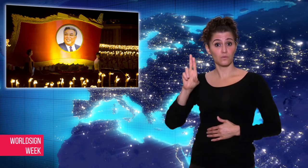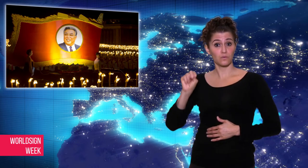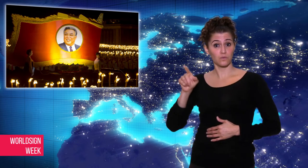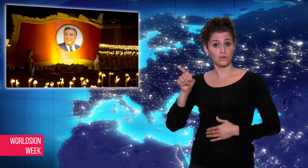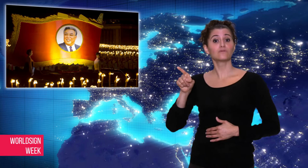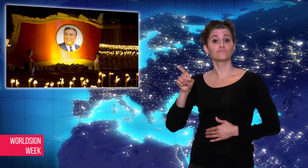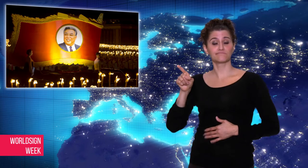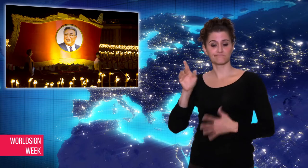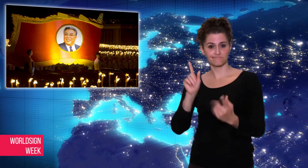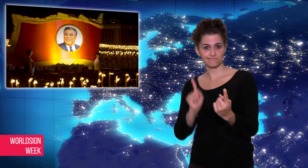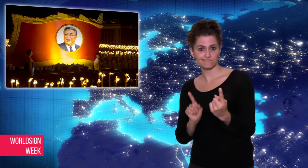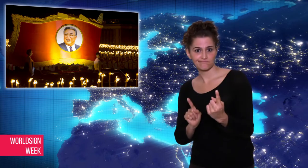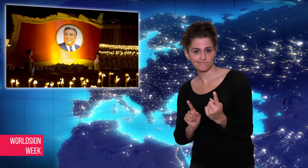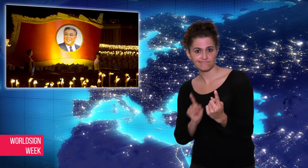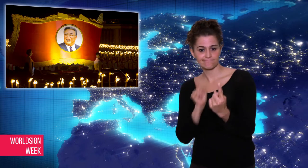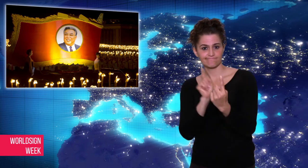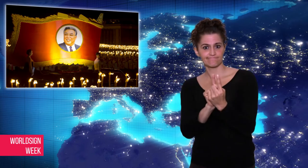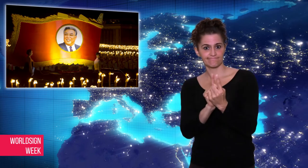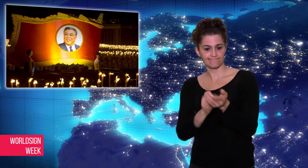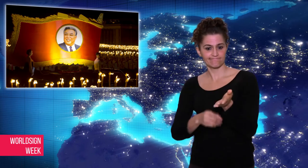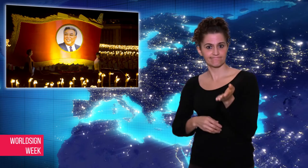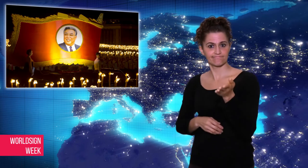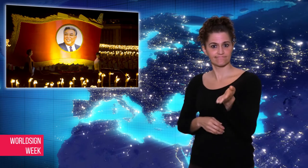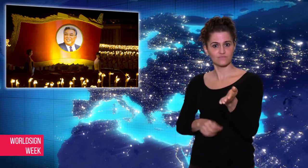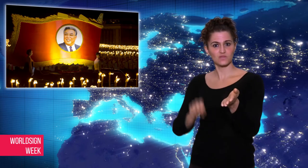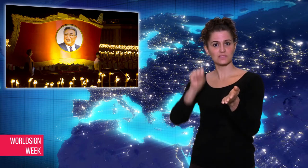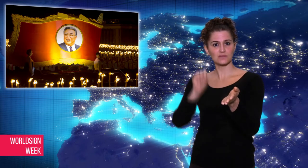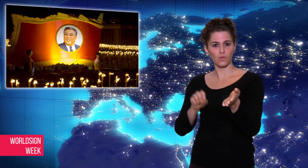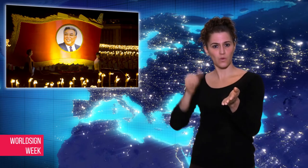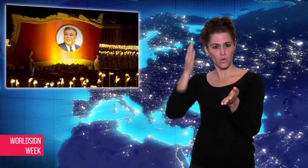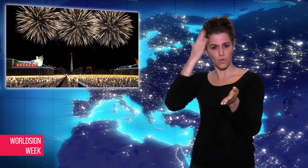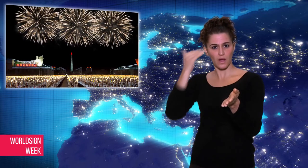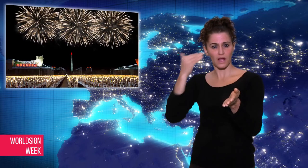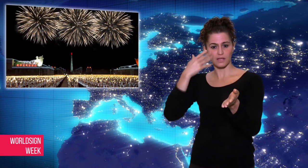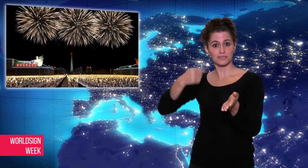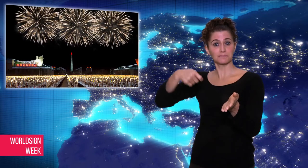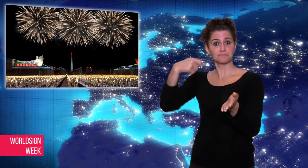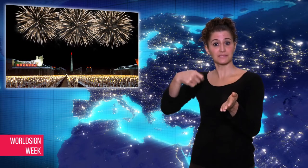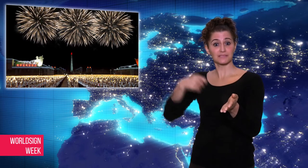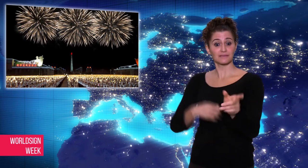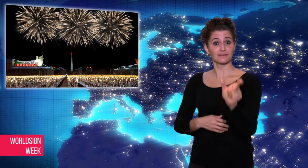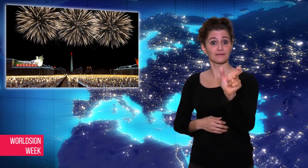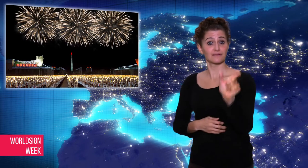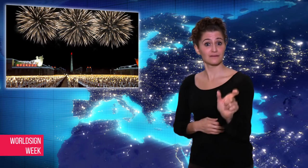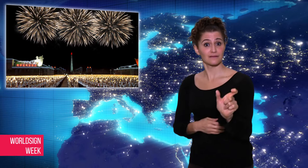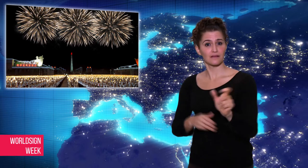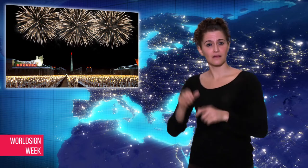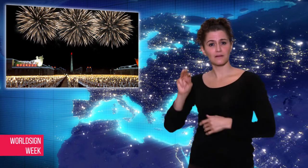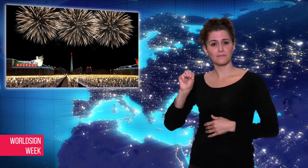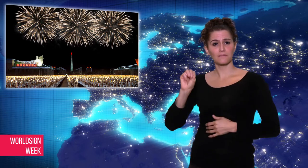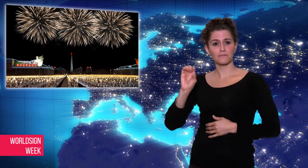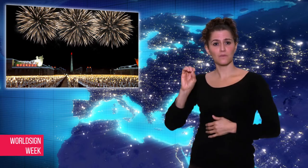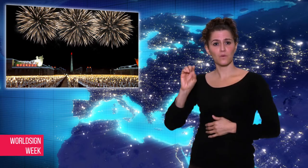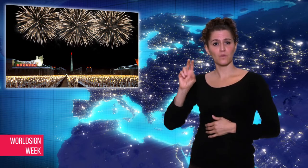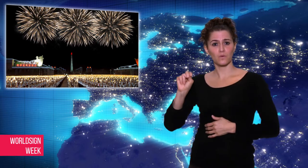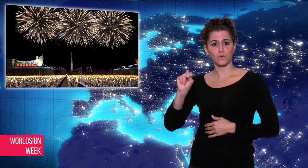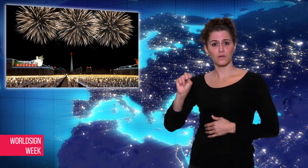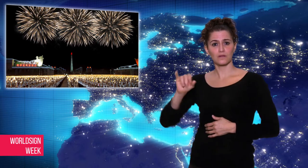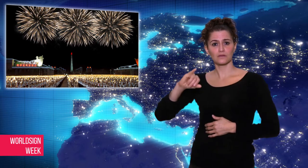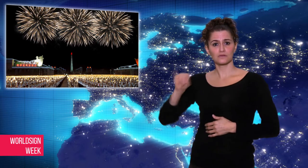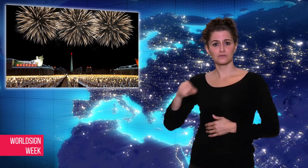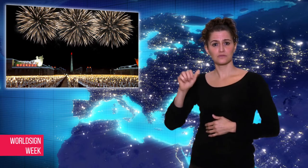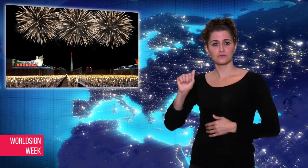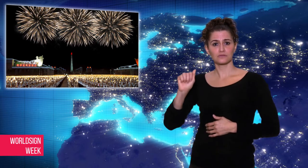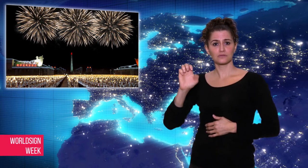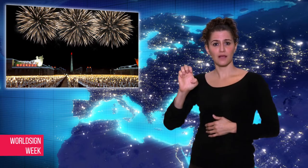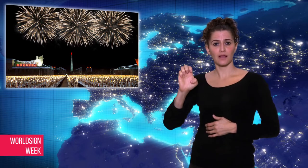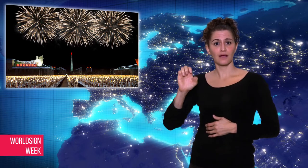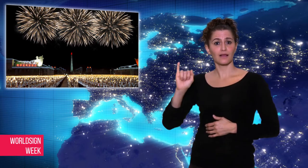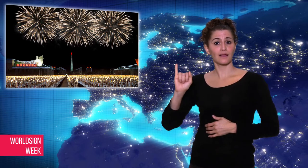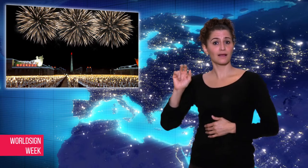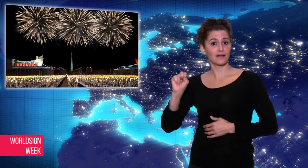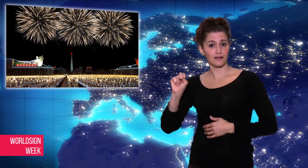South Korean President Moon Jae-in in